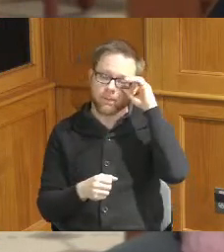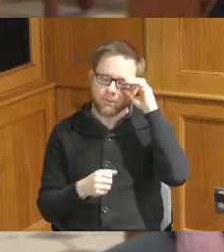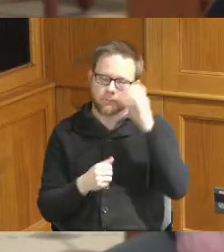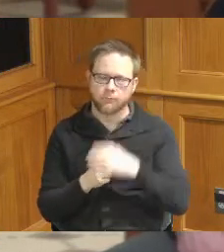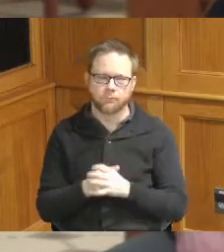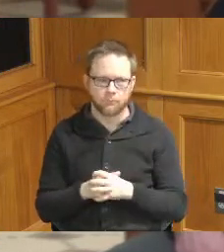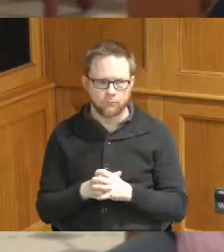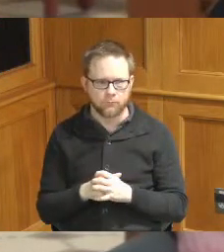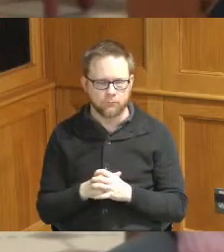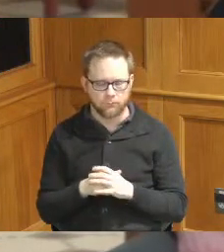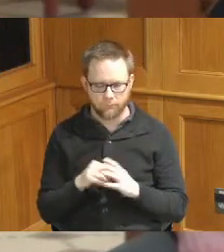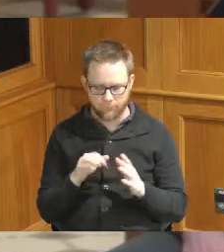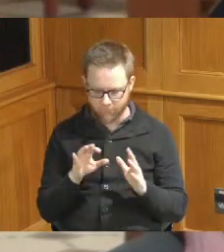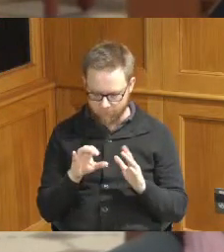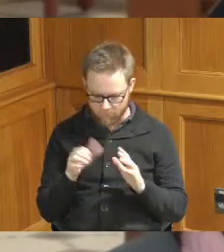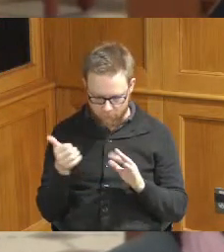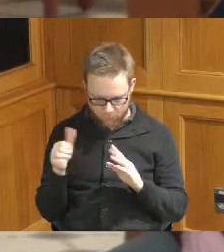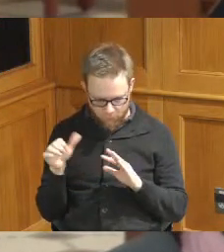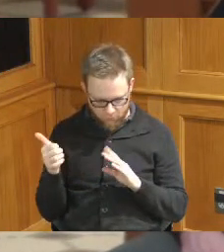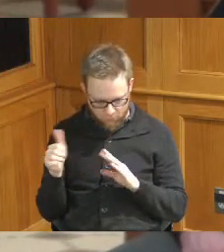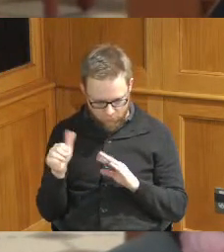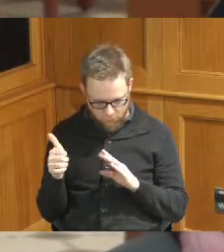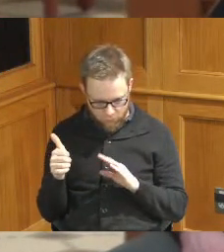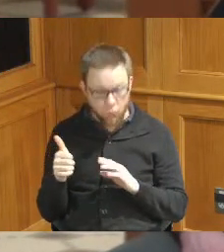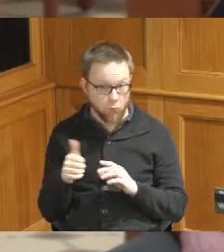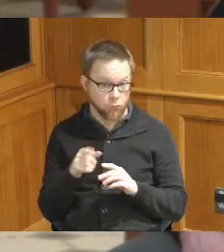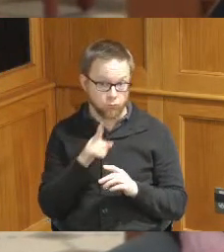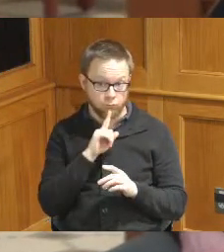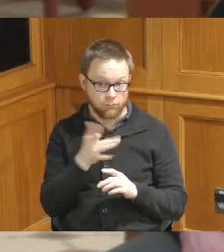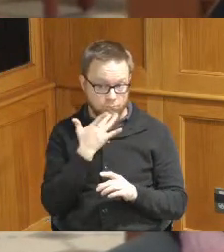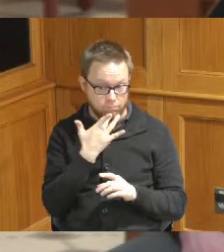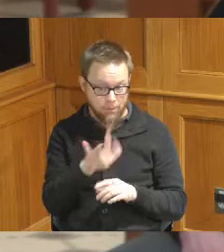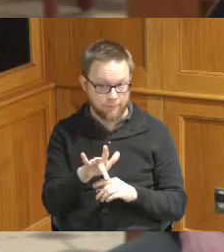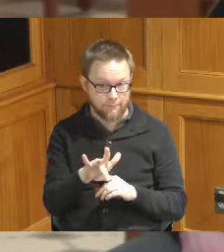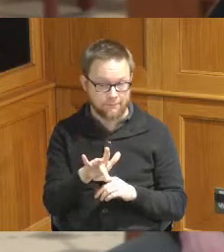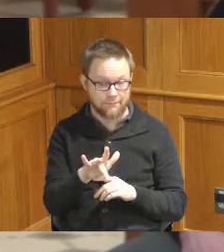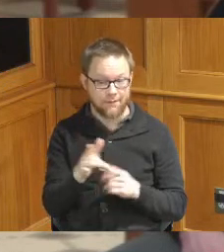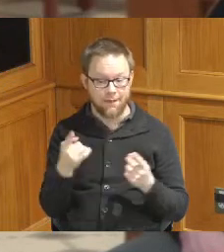I think the other another thing that has been in our favor you know last week we did have